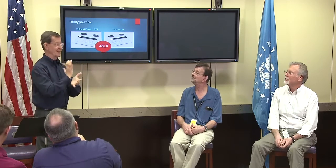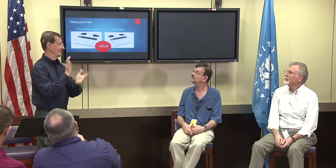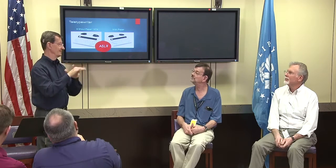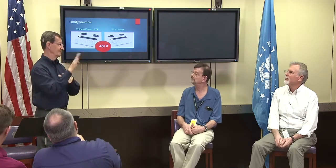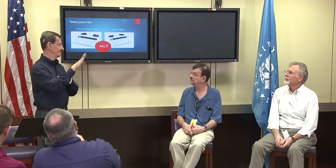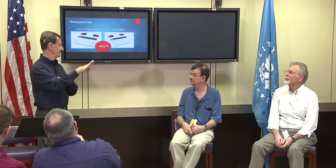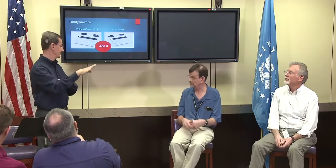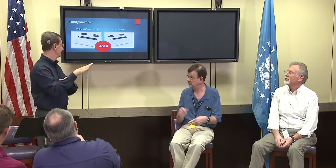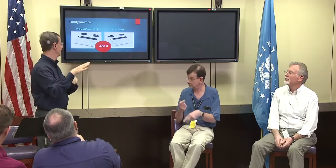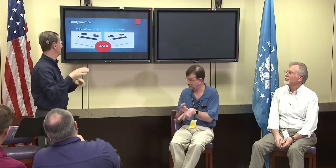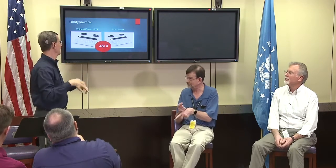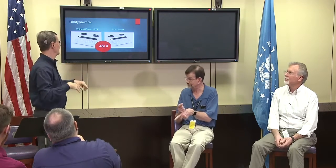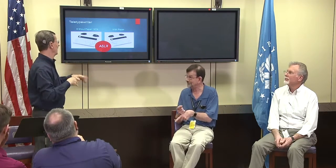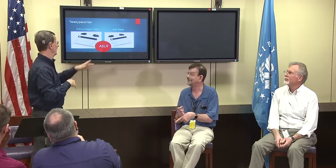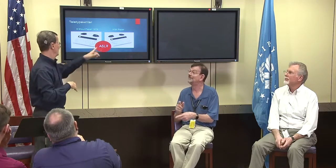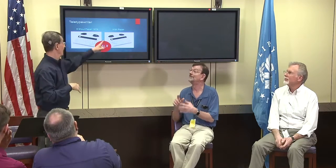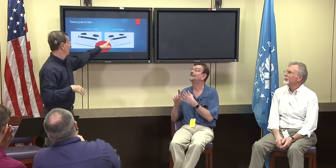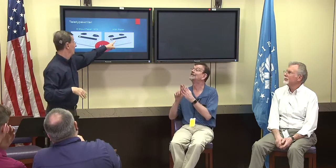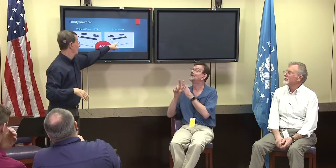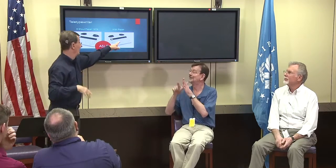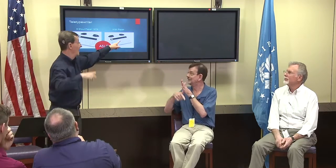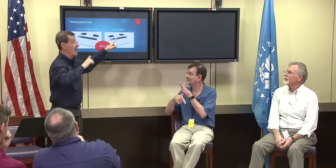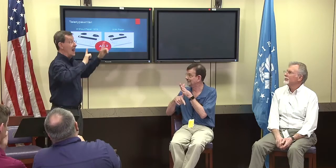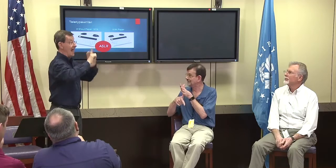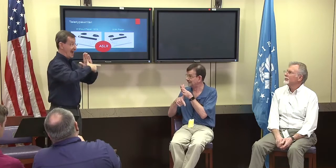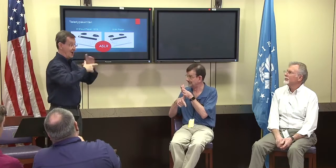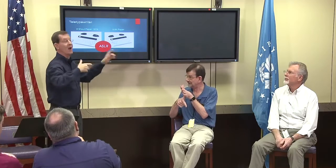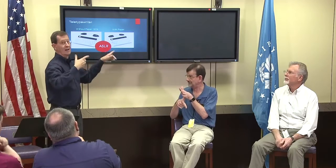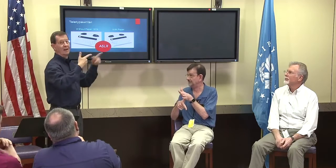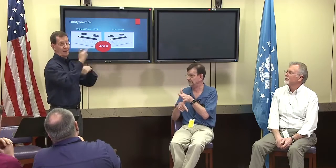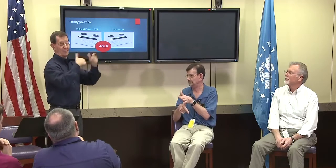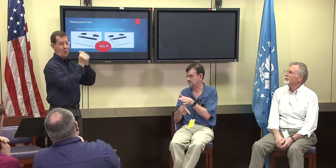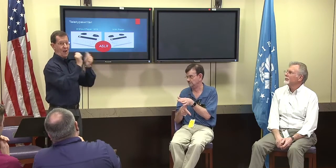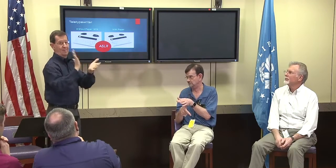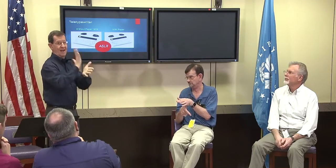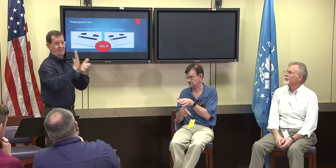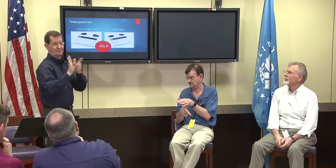Now, the first teletypewriter that came out came out without paper, we'll talk about that.